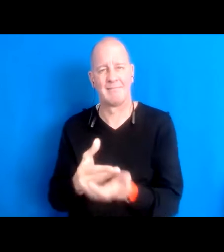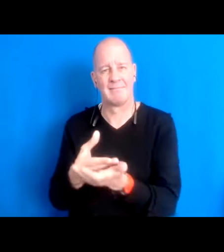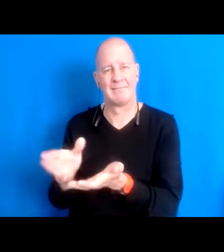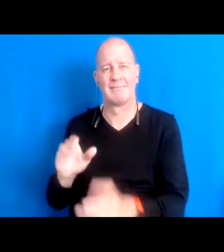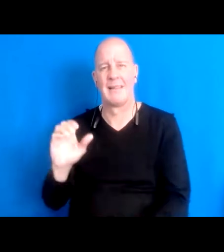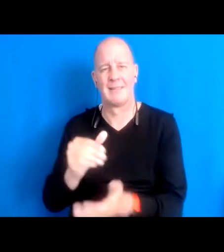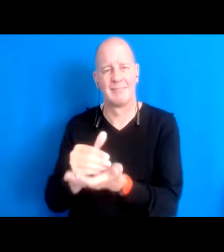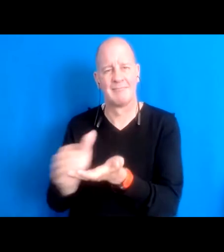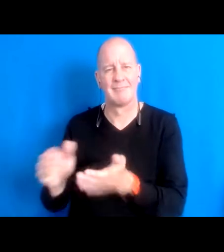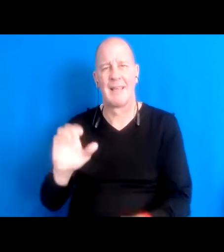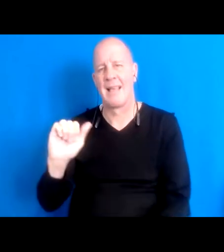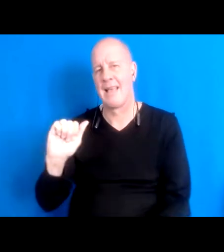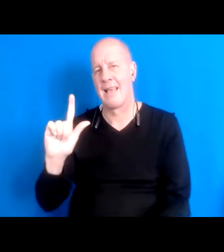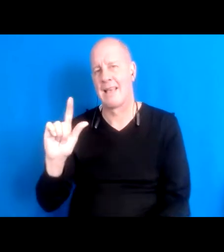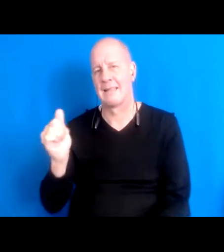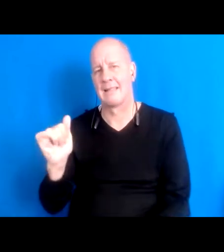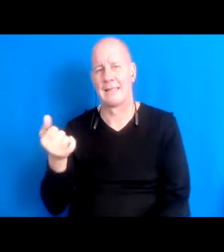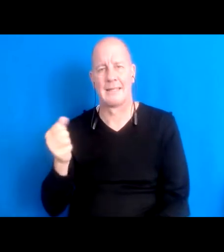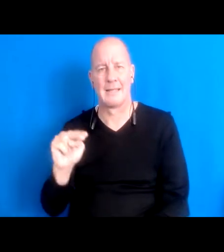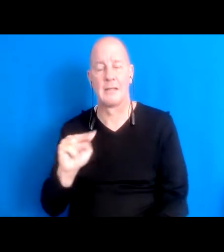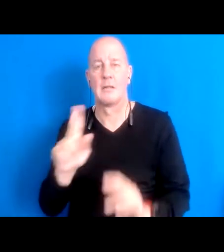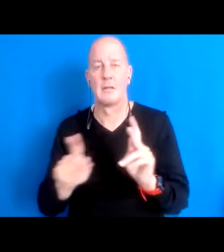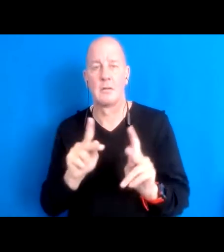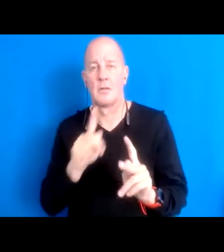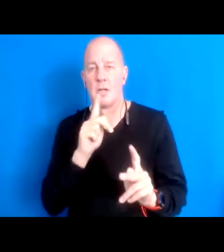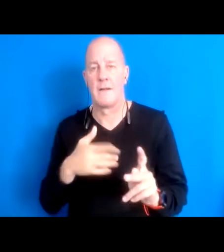helps to further create this divide between people in the rest of nature.